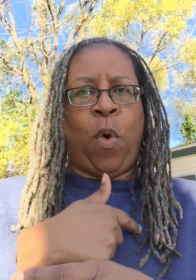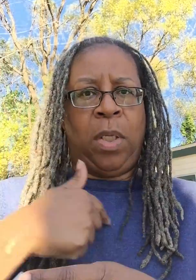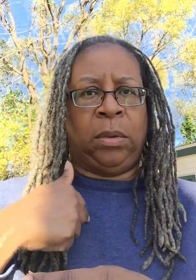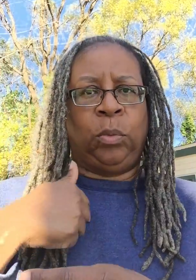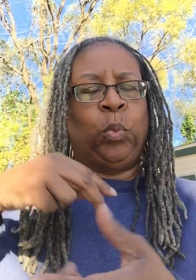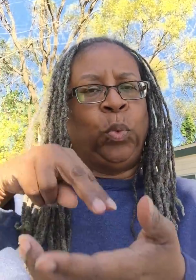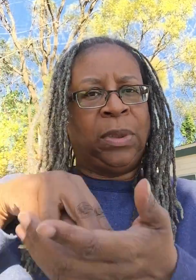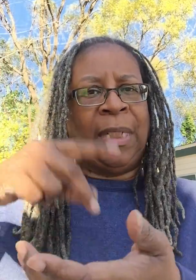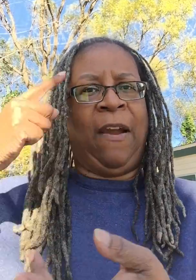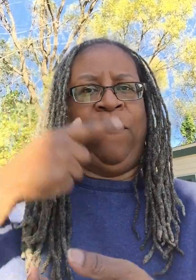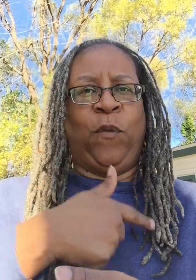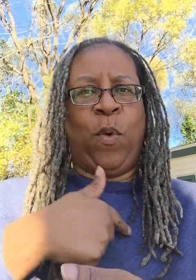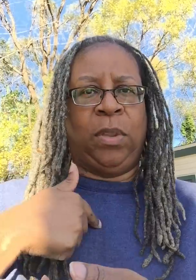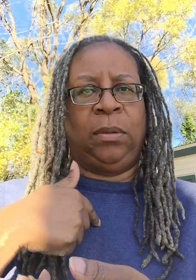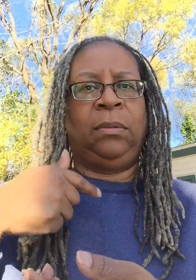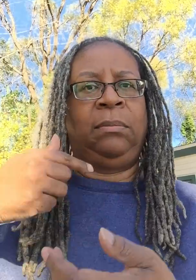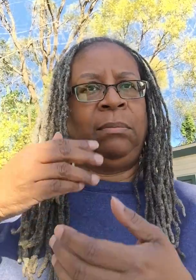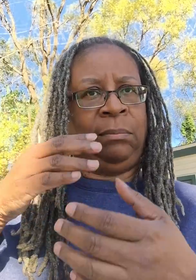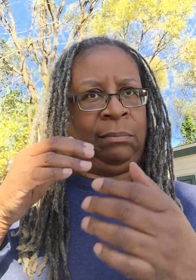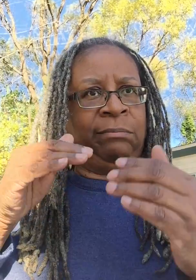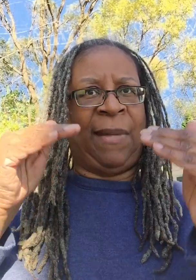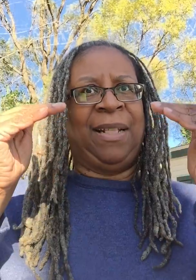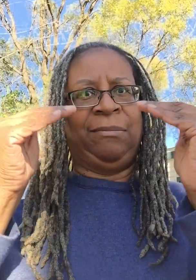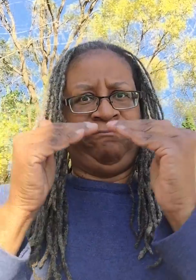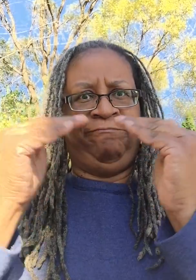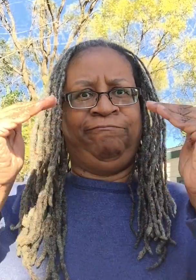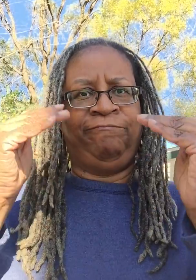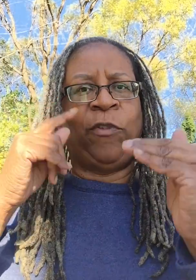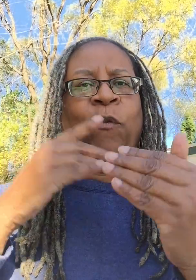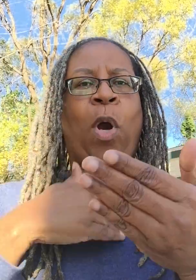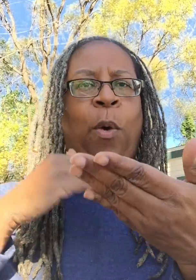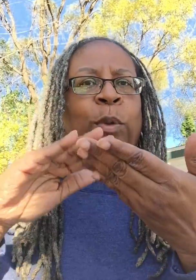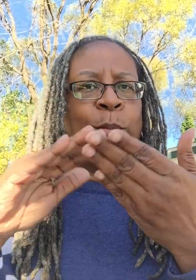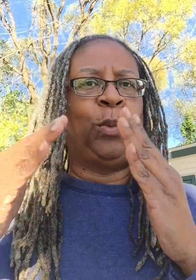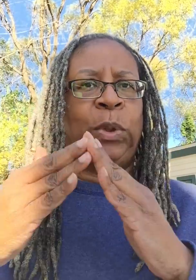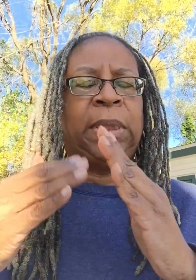who will stand for us equally for our community.